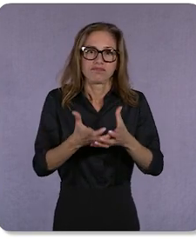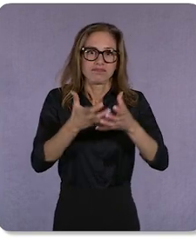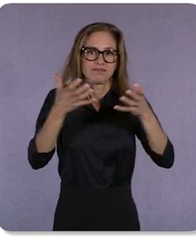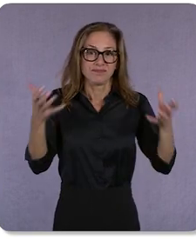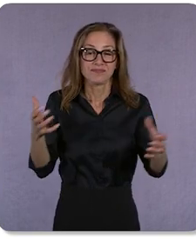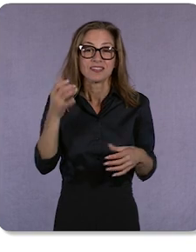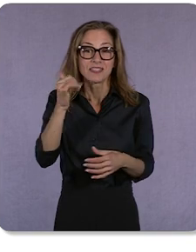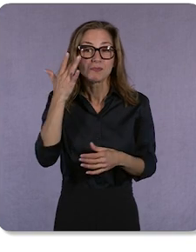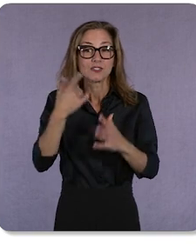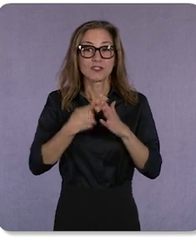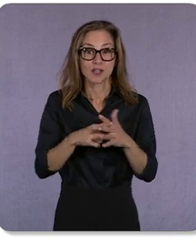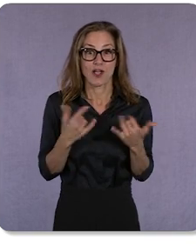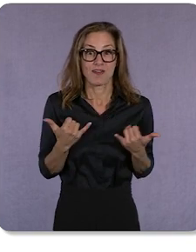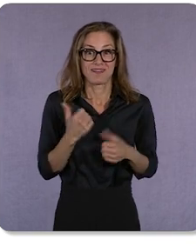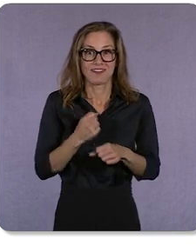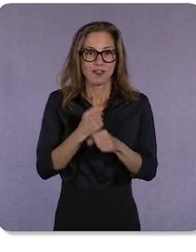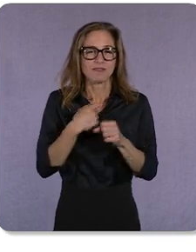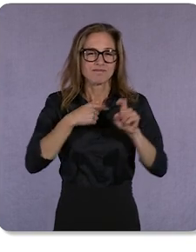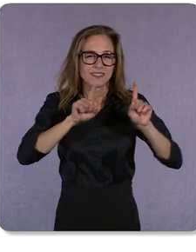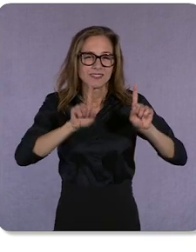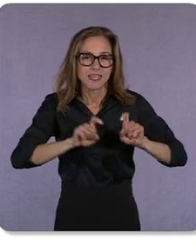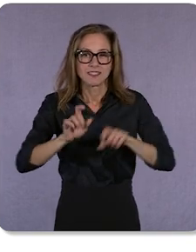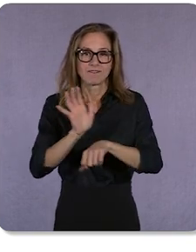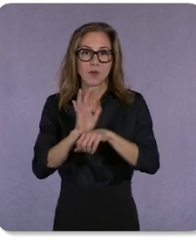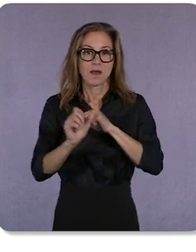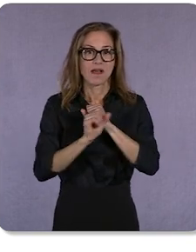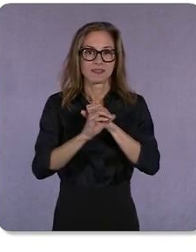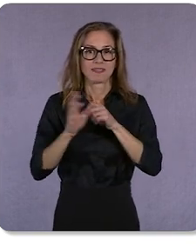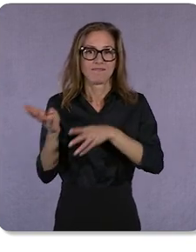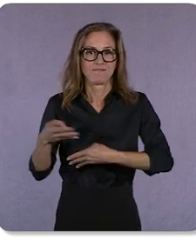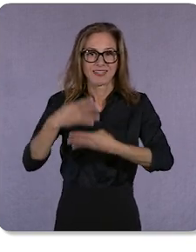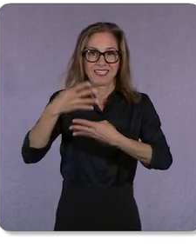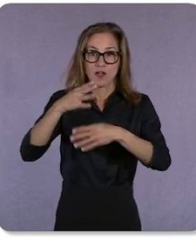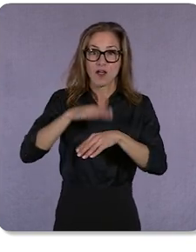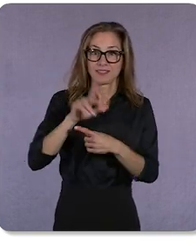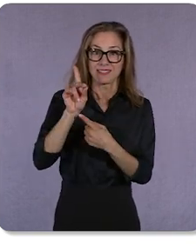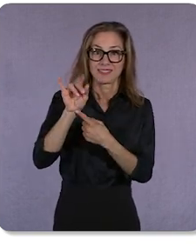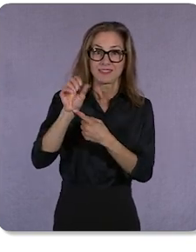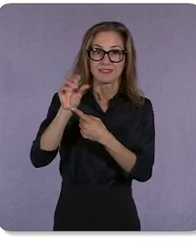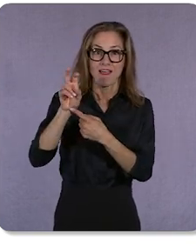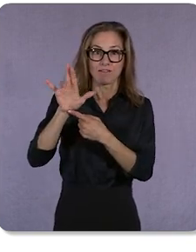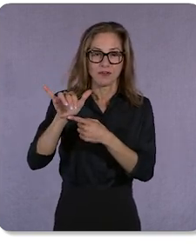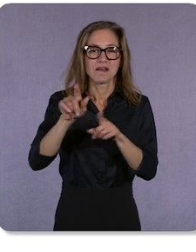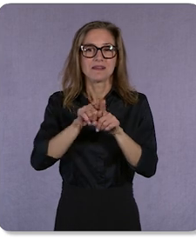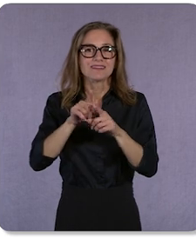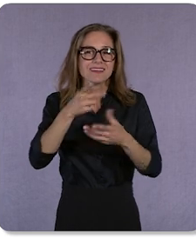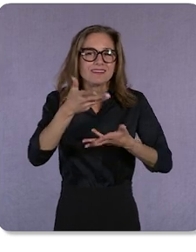video ads in the feed on Discover as an engaging and interactive experience for our users.